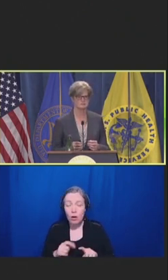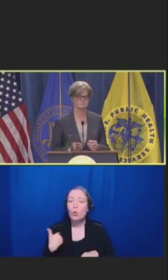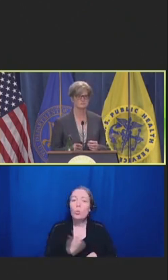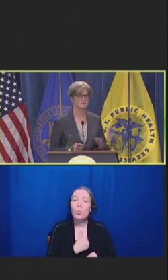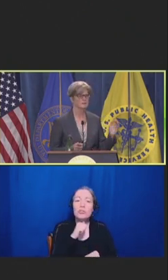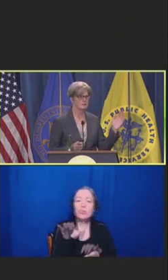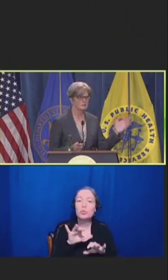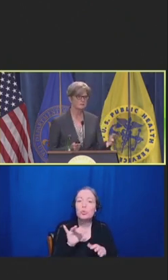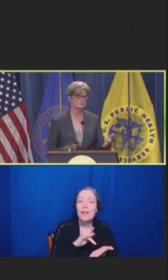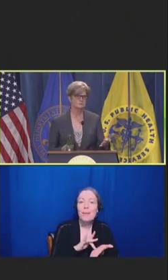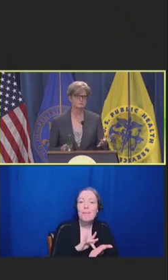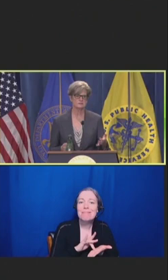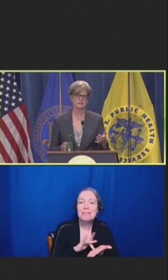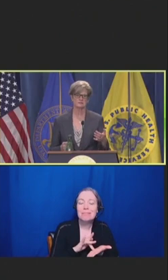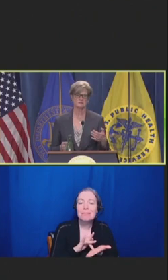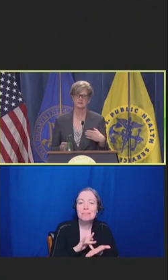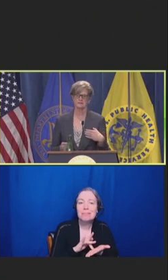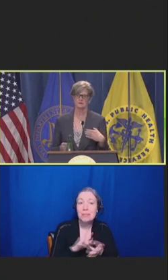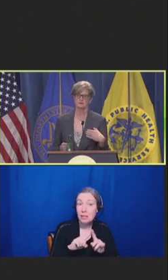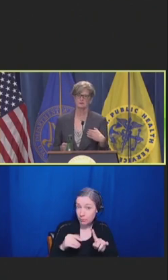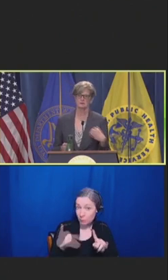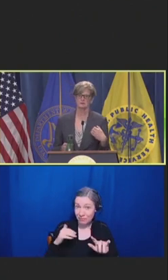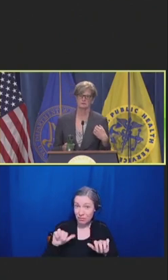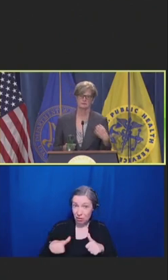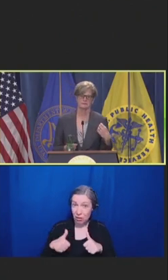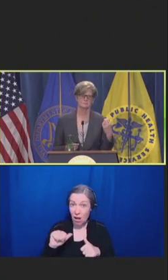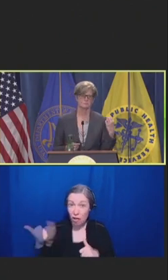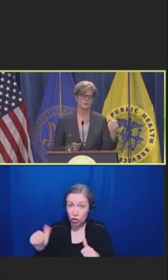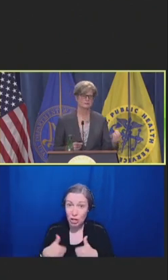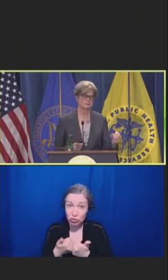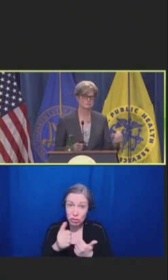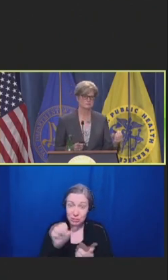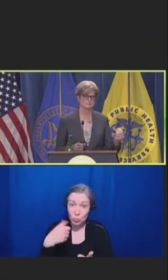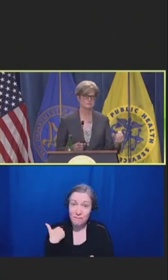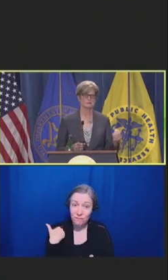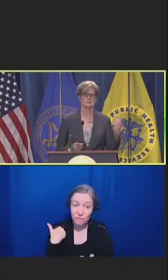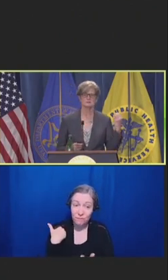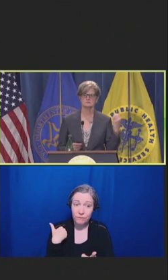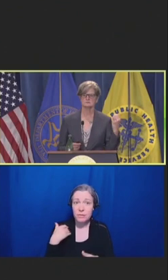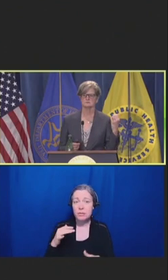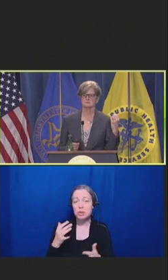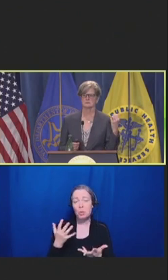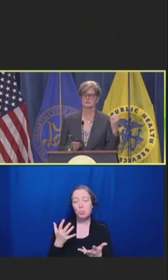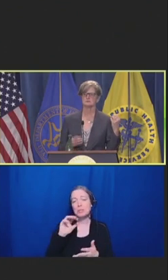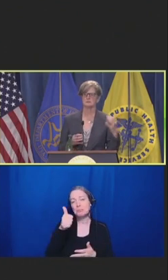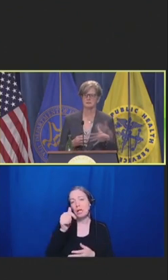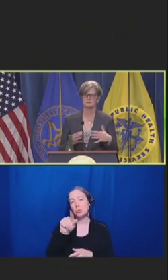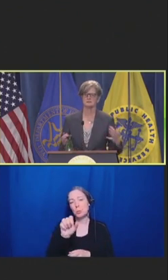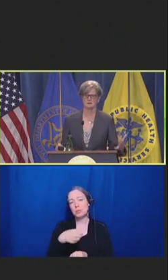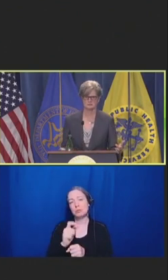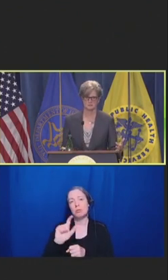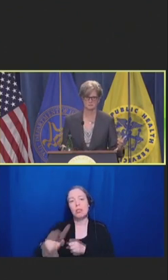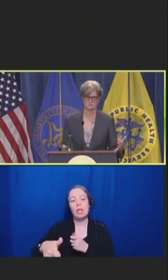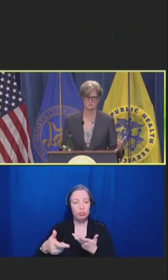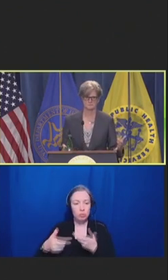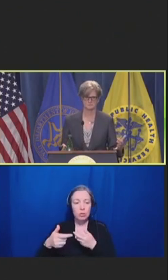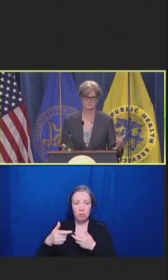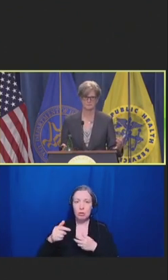A couple of decades later, Brett Litz and his colleagues expanded the concept.